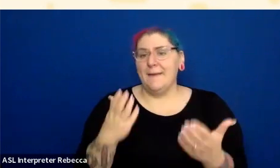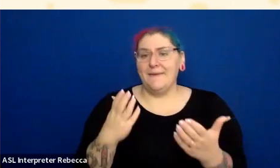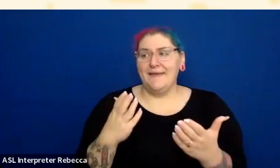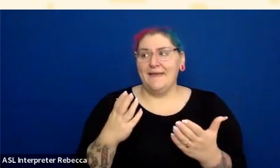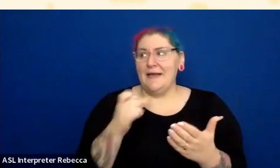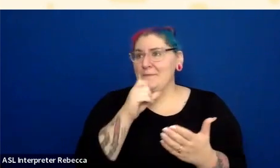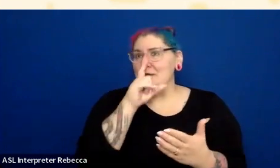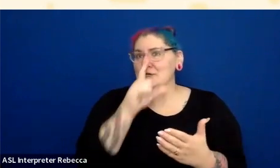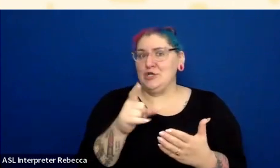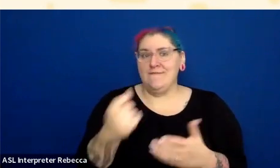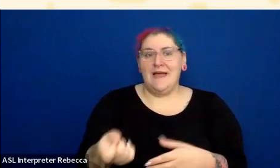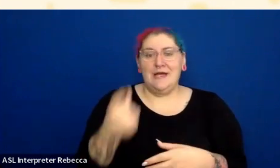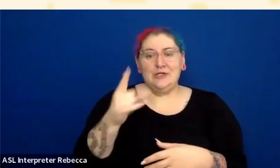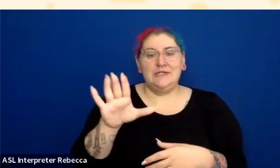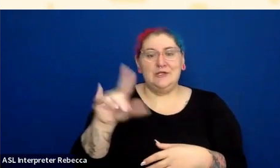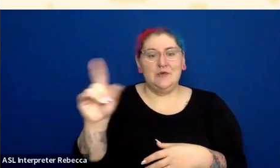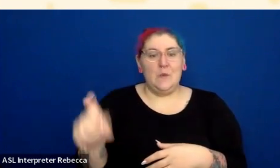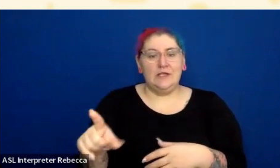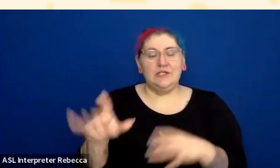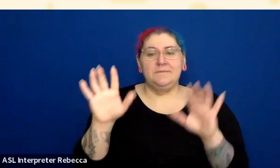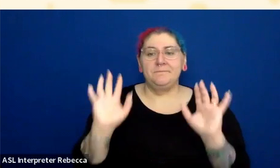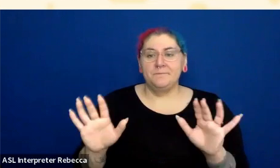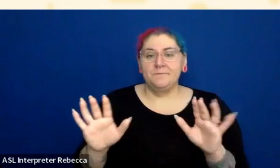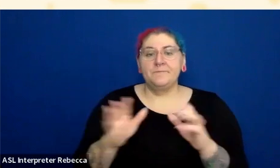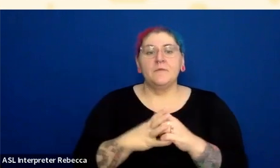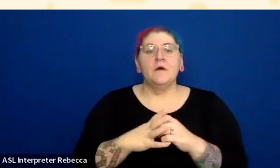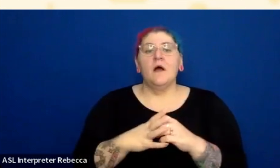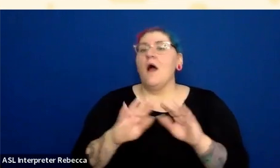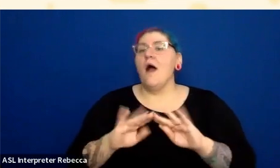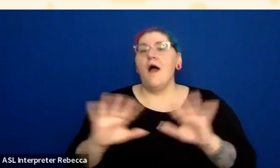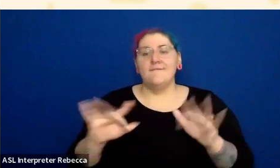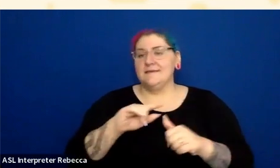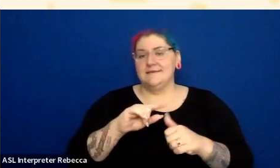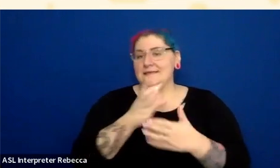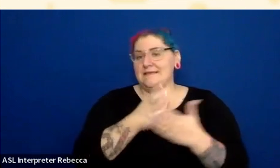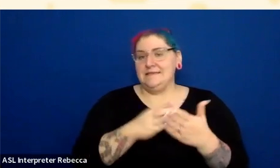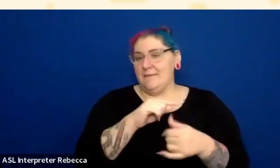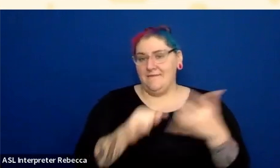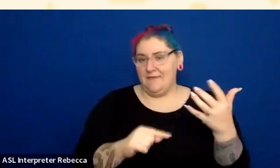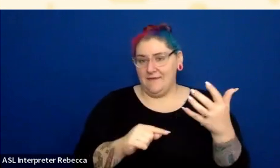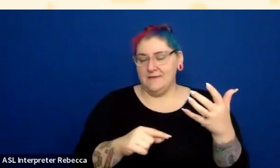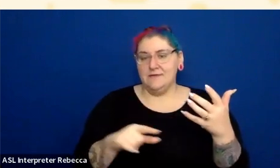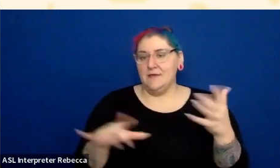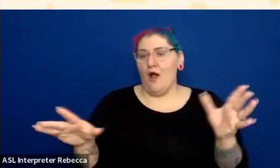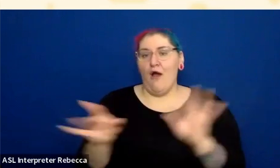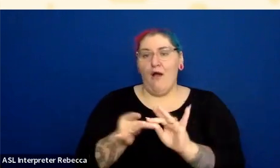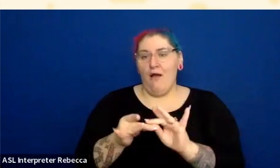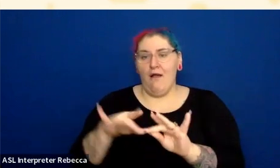So where it's clear that these are links... Oh, I'm sorry, actually, I know what you are saying.